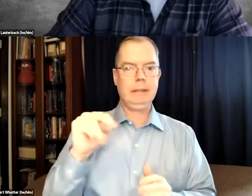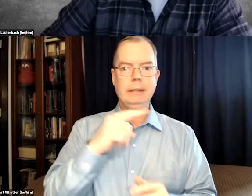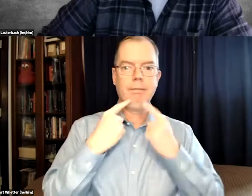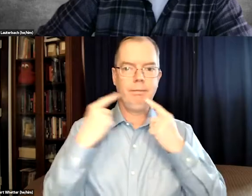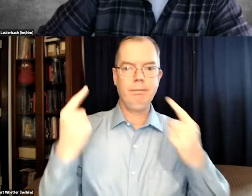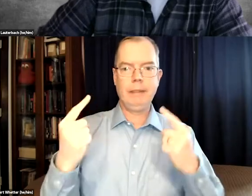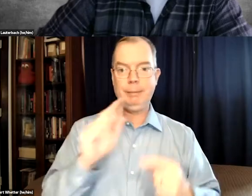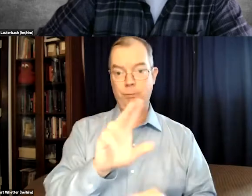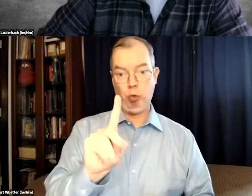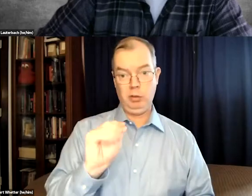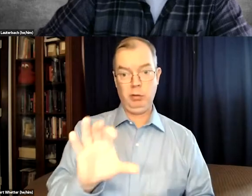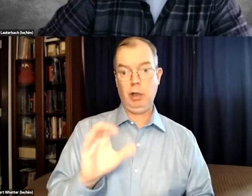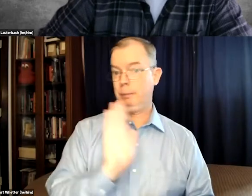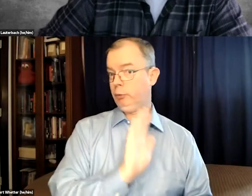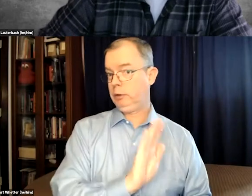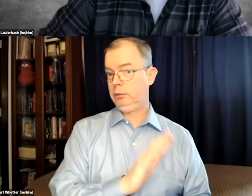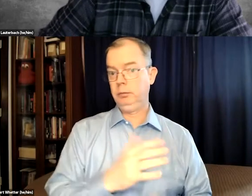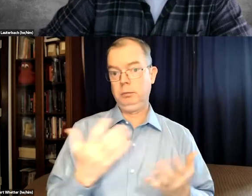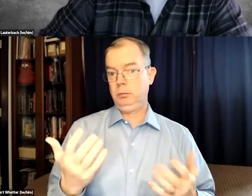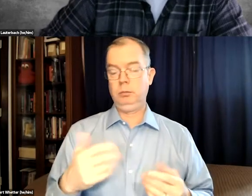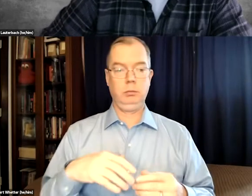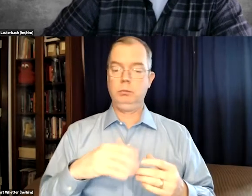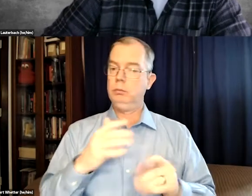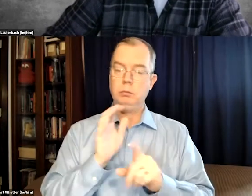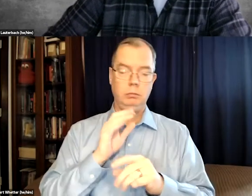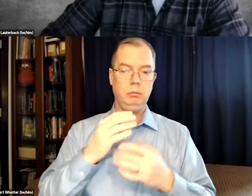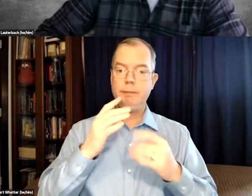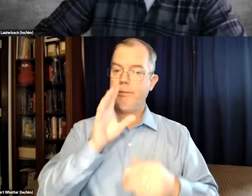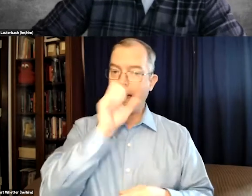And so CNN is quite famous for their documentaries.